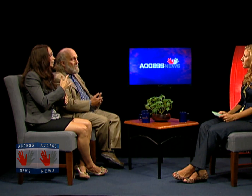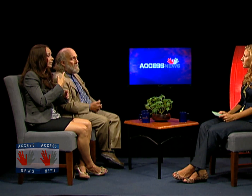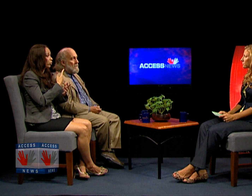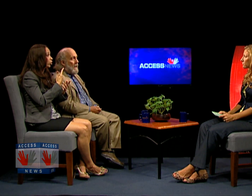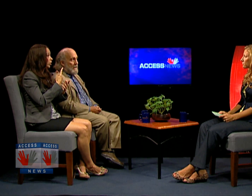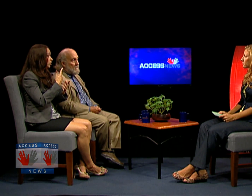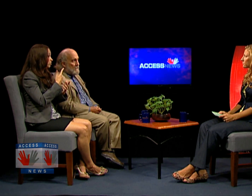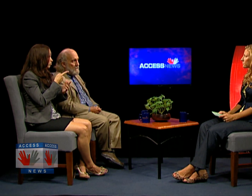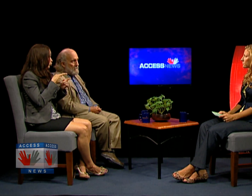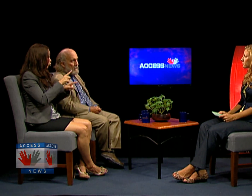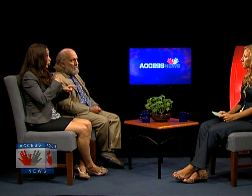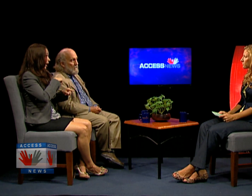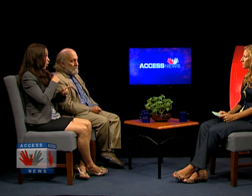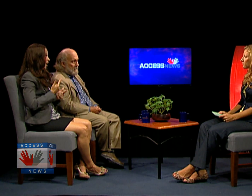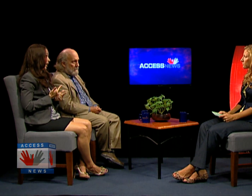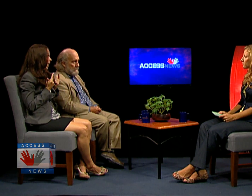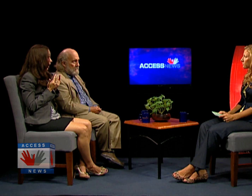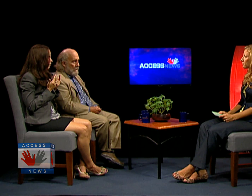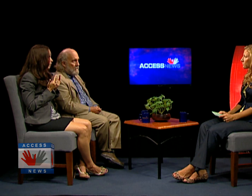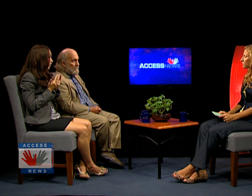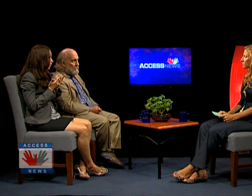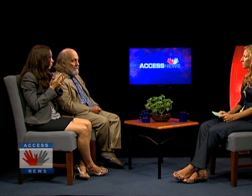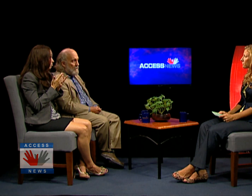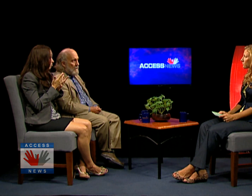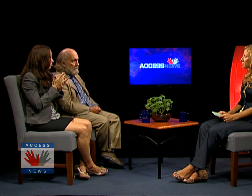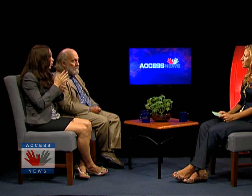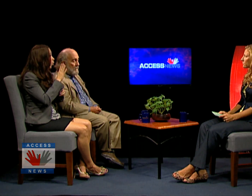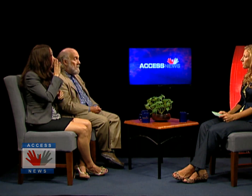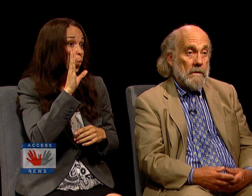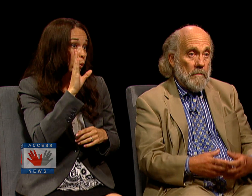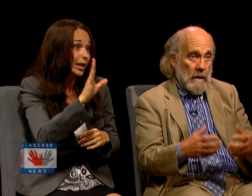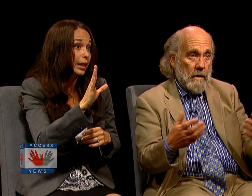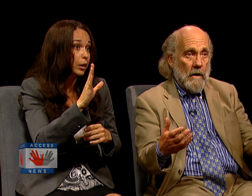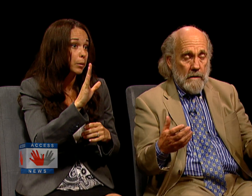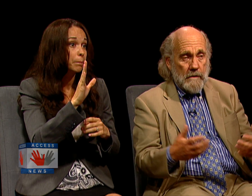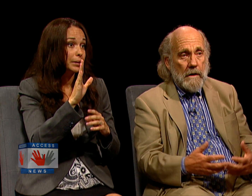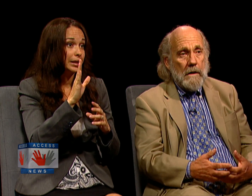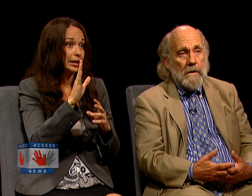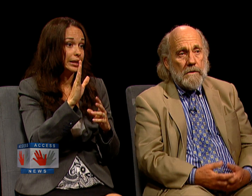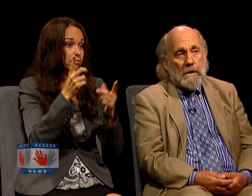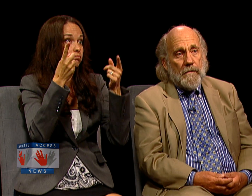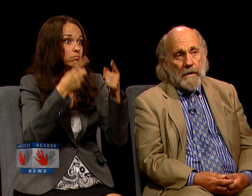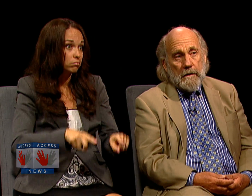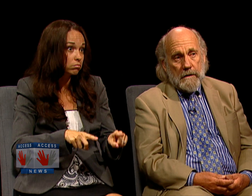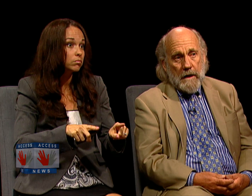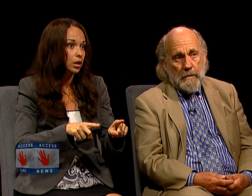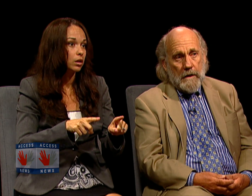AN ACCIDENT INVOLVING THIS LOW-LEVEL RADIOACTIVE WASTE THAT MAY COST SIGNIFICANT CONTAMINATION